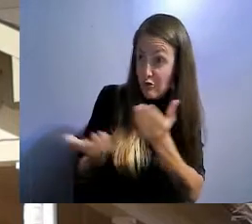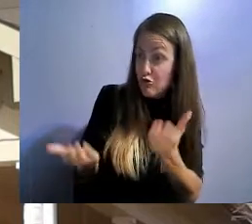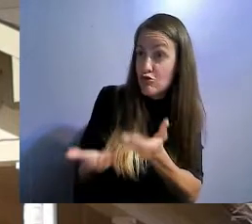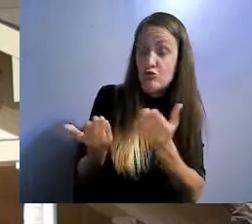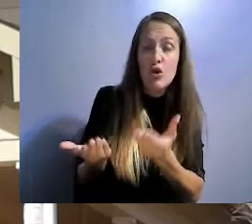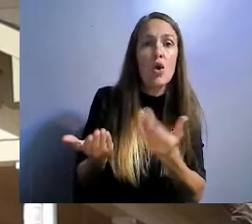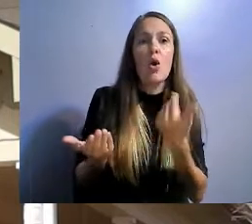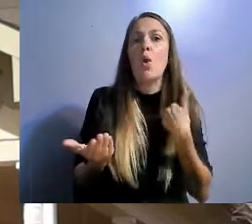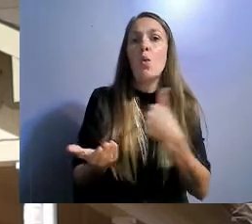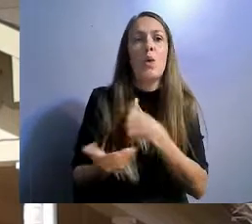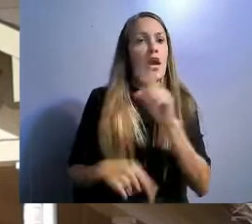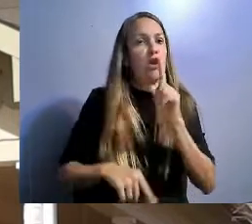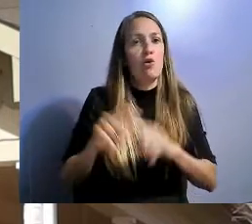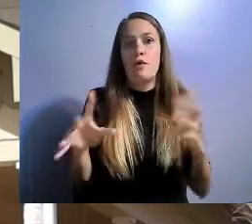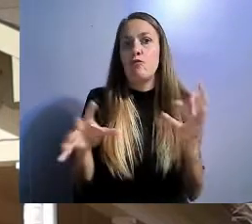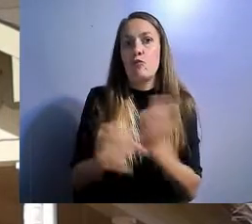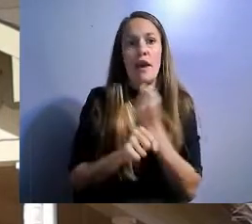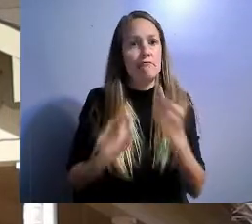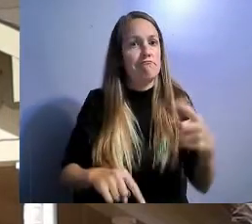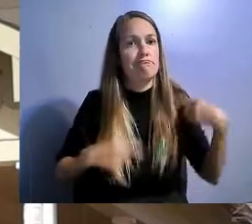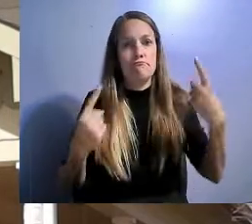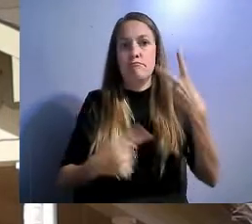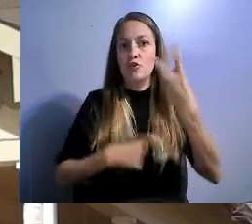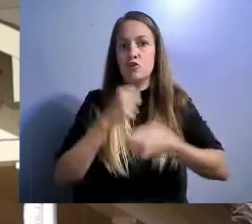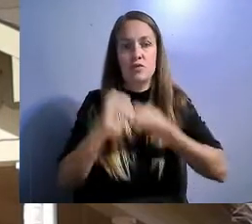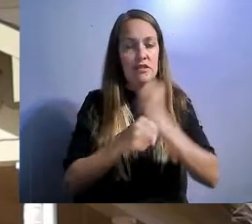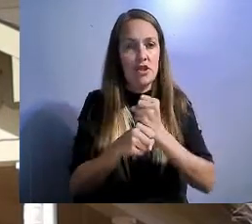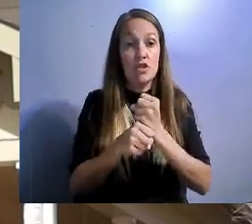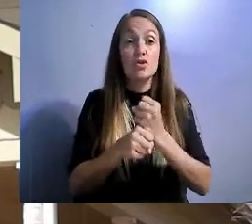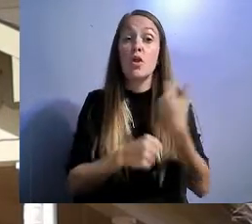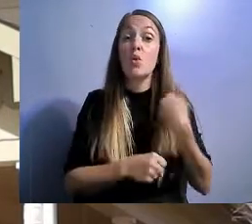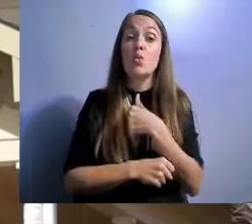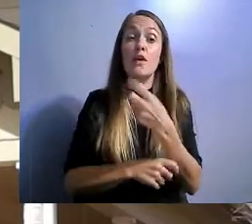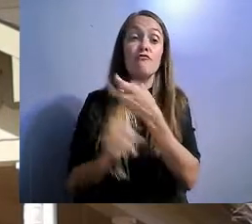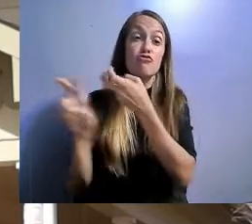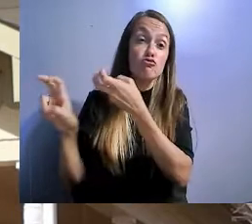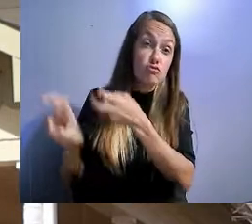Over the past couple of years we are transitioning from working in the office working at home.